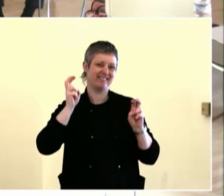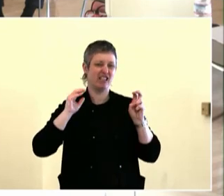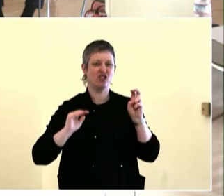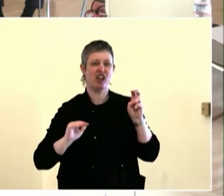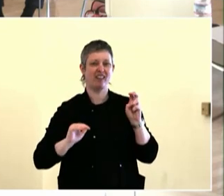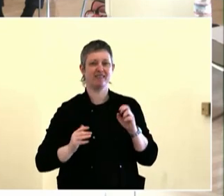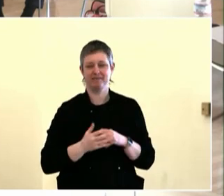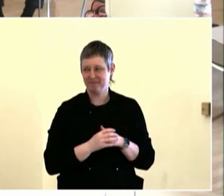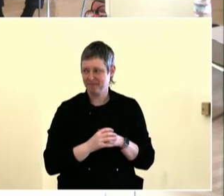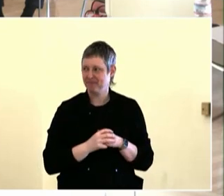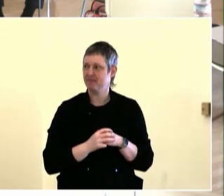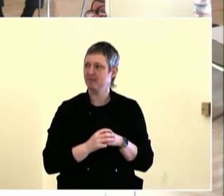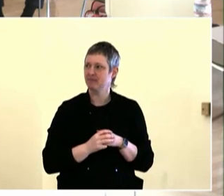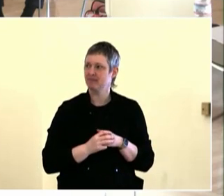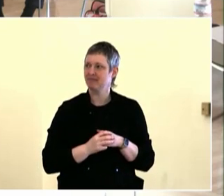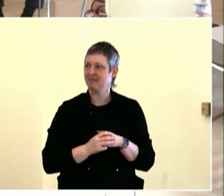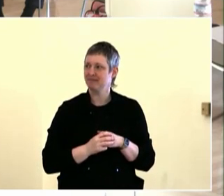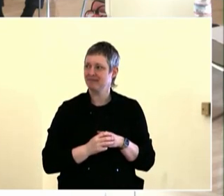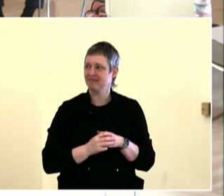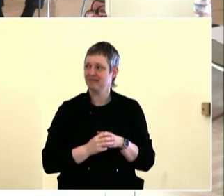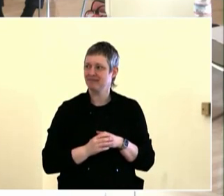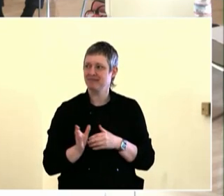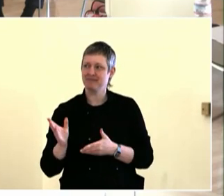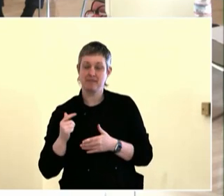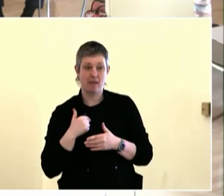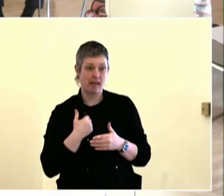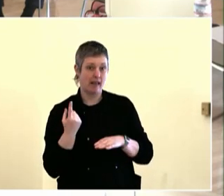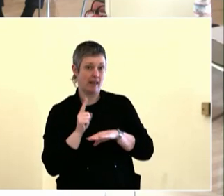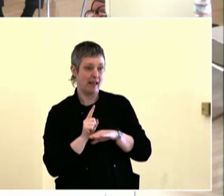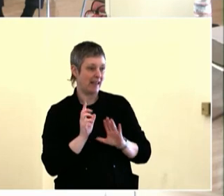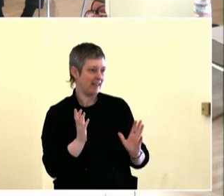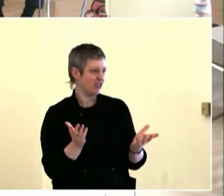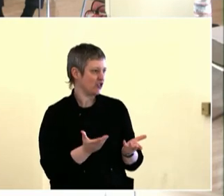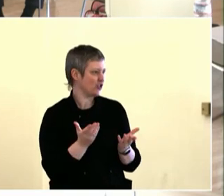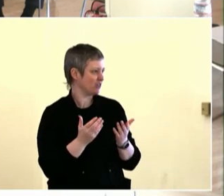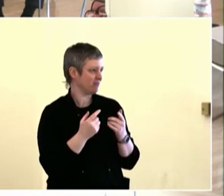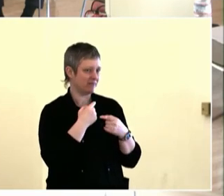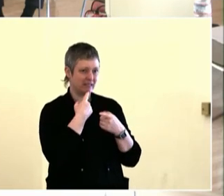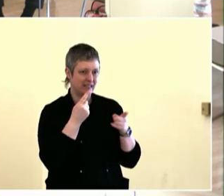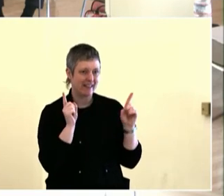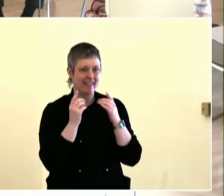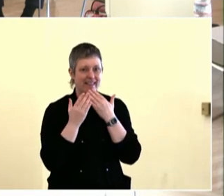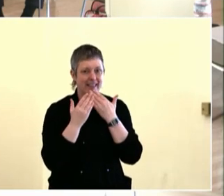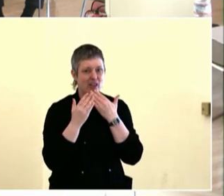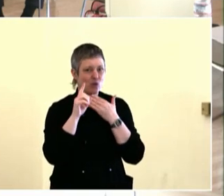community to understand that the whole community needs to be taken care of. That would include disabled